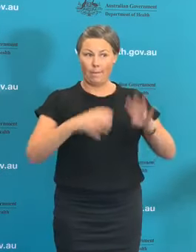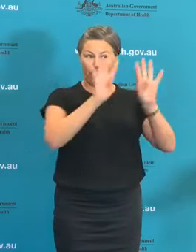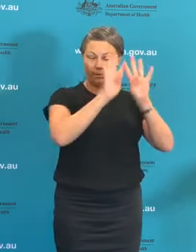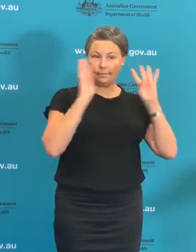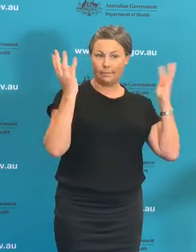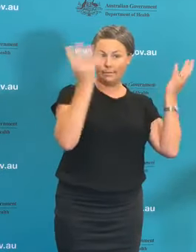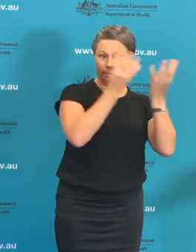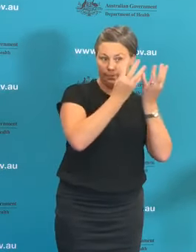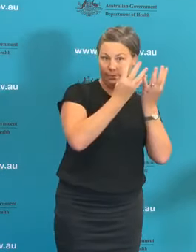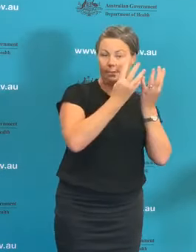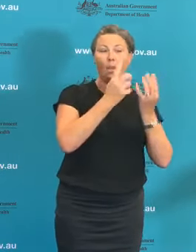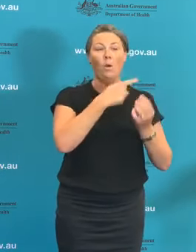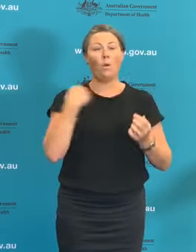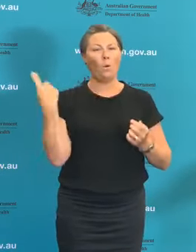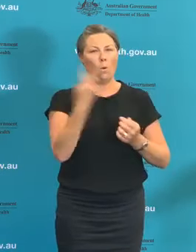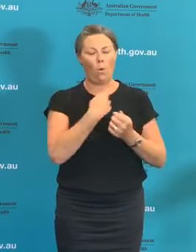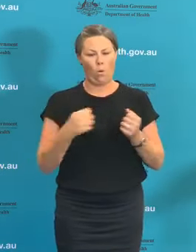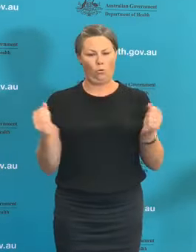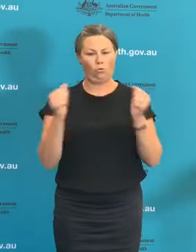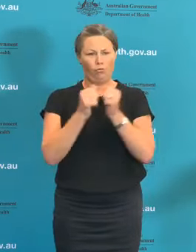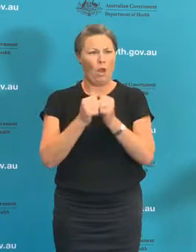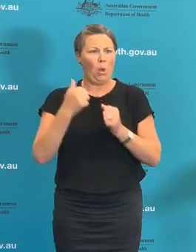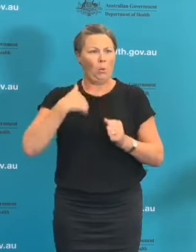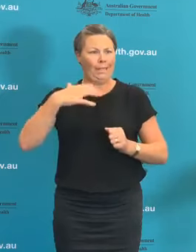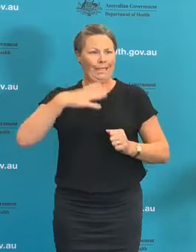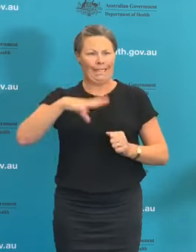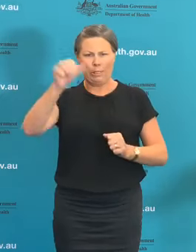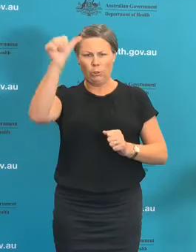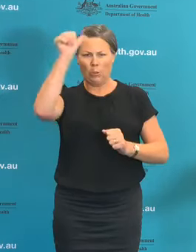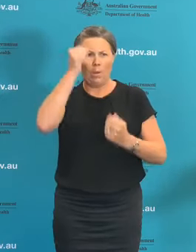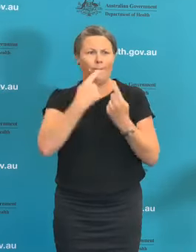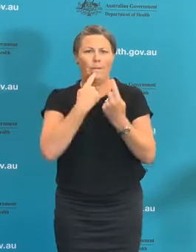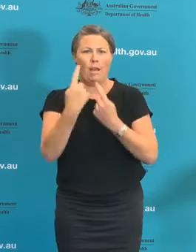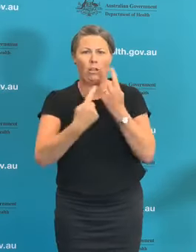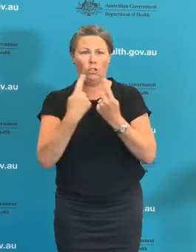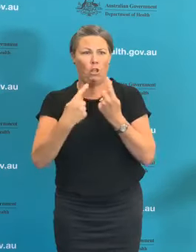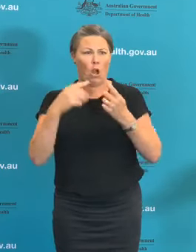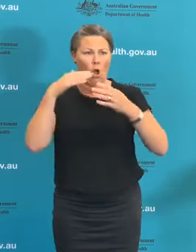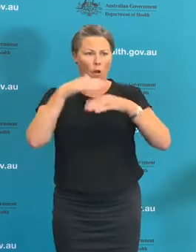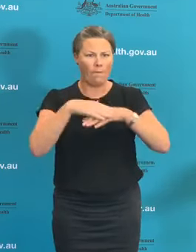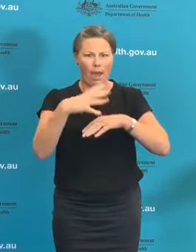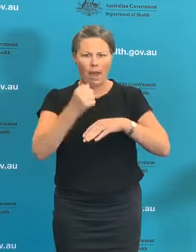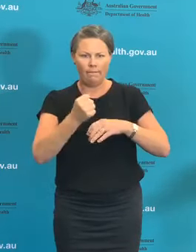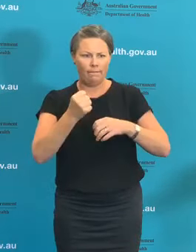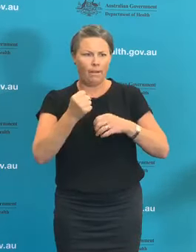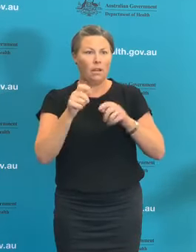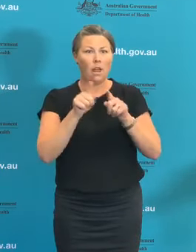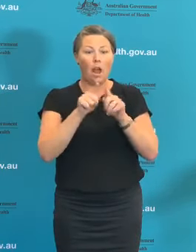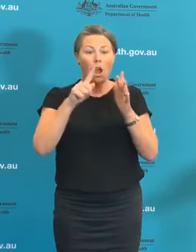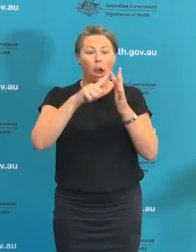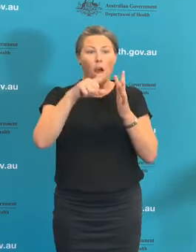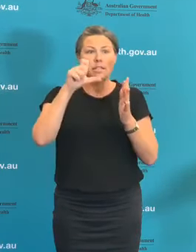real-time information system that we can monitor intensive care beds across the